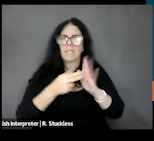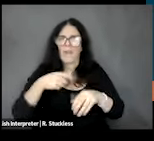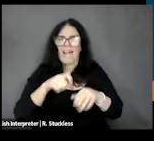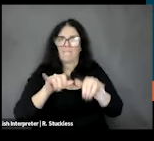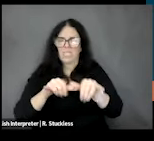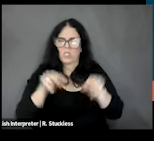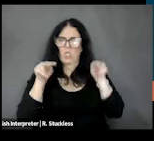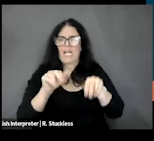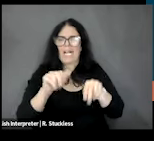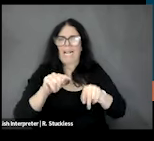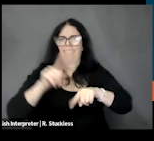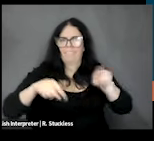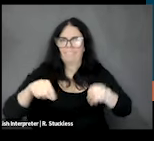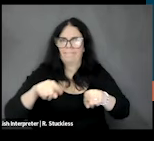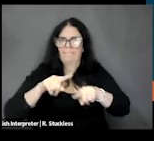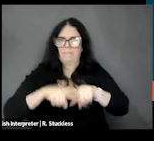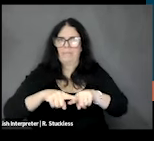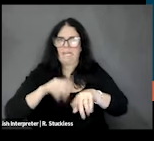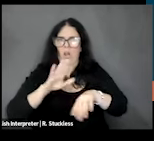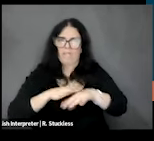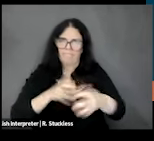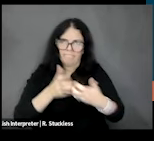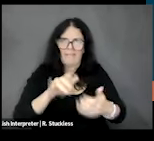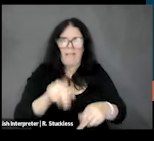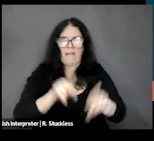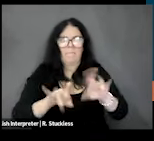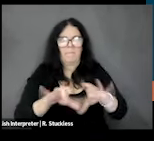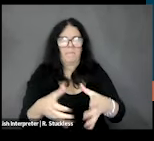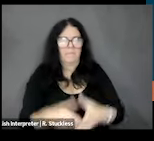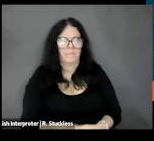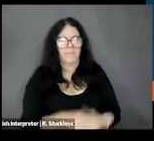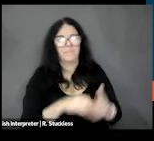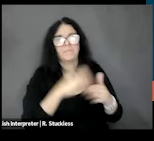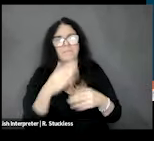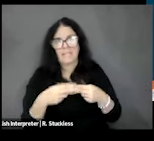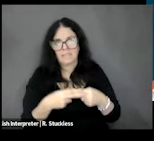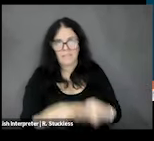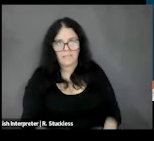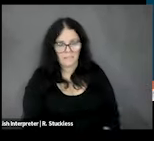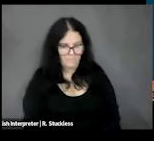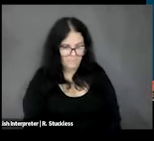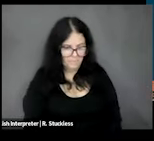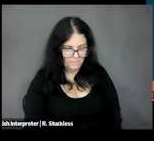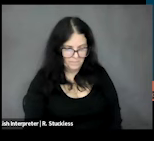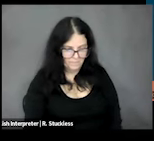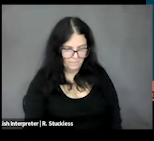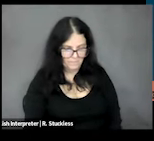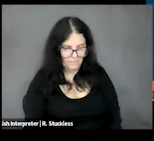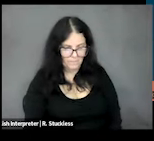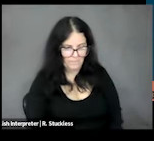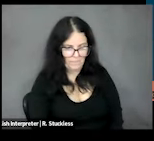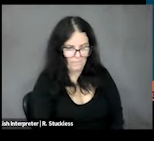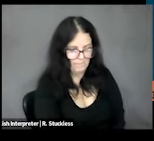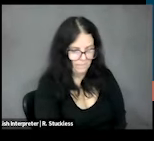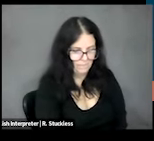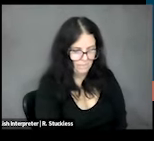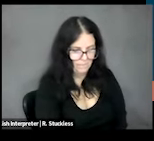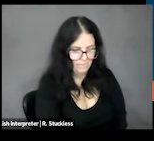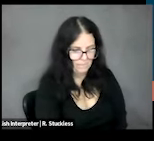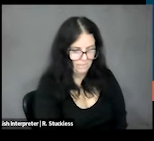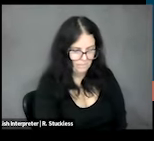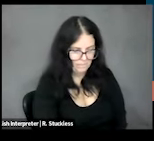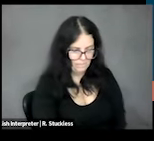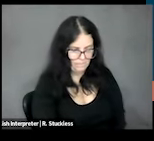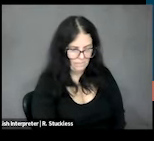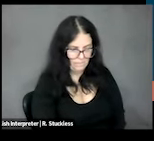or tailored as well. So, we do know that households who report at least